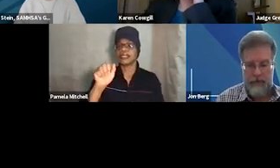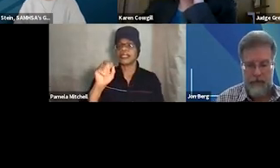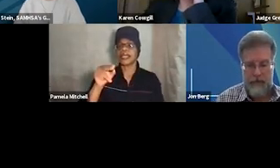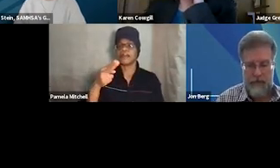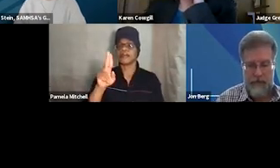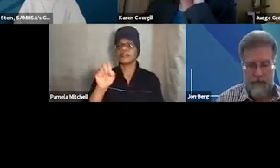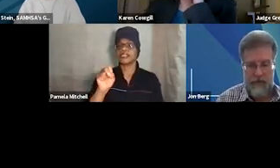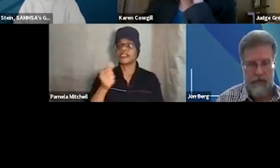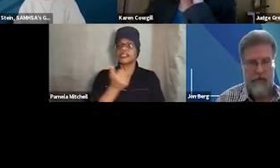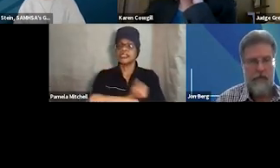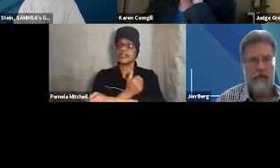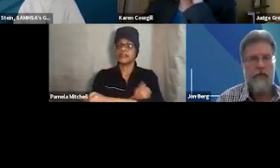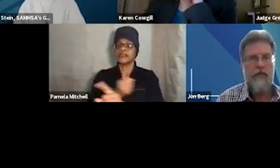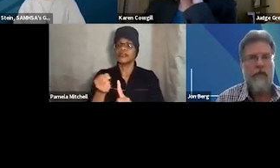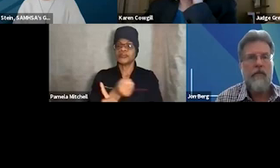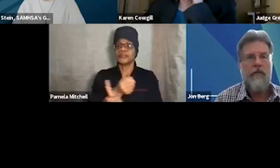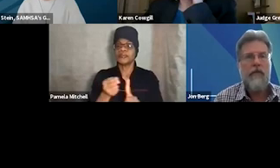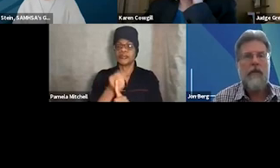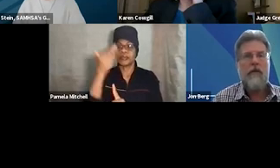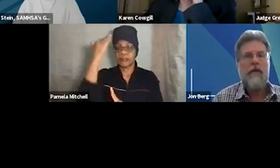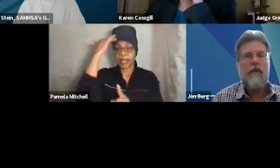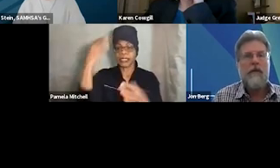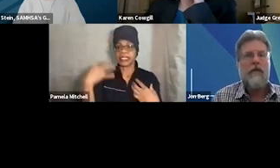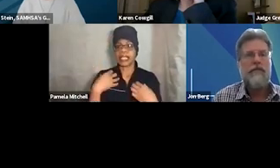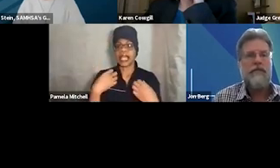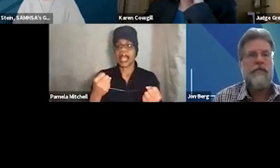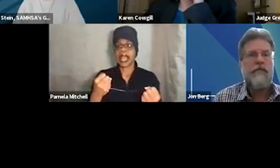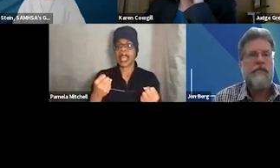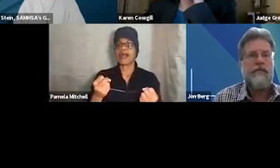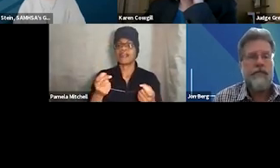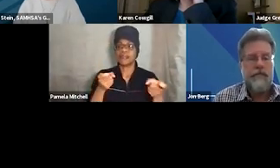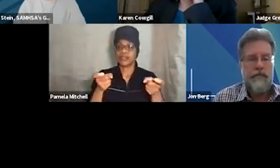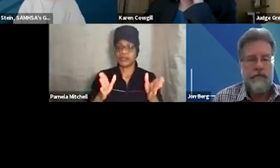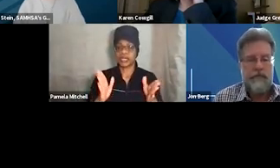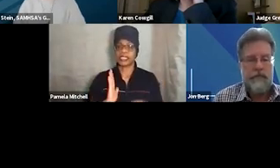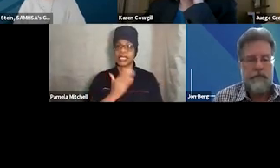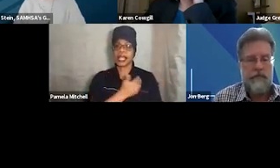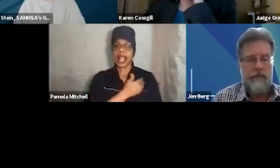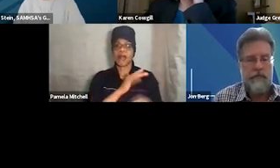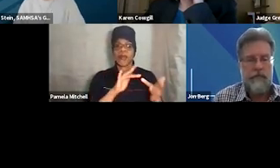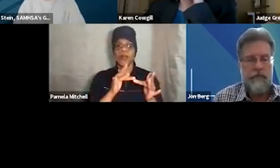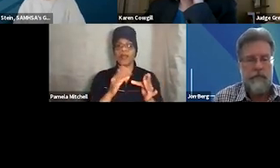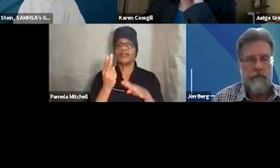and Mental Health Services Administration. And our webinar today is "Utilizing Incentives And Sanctions